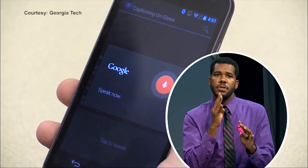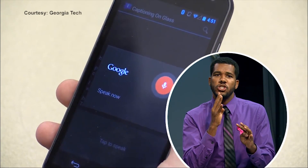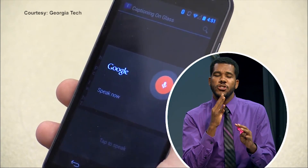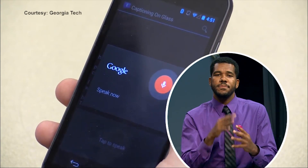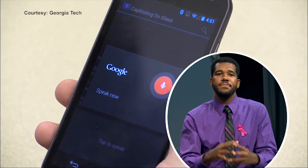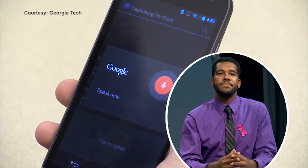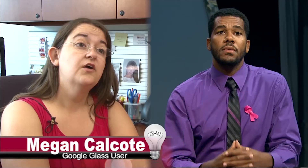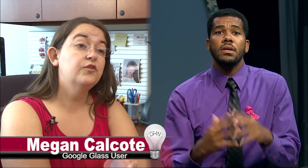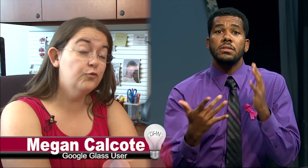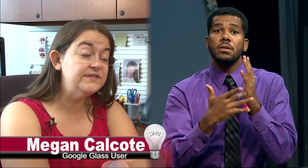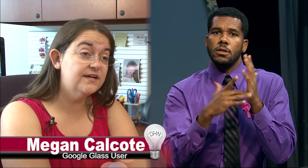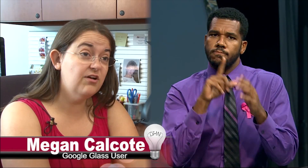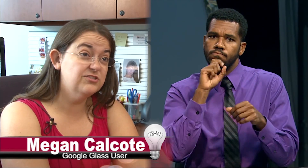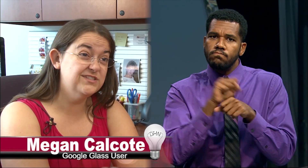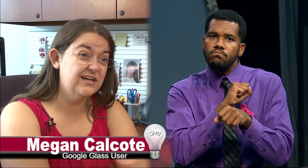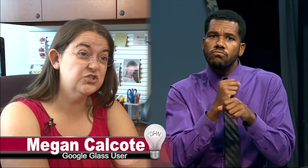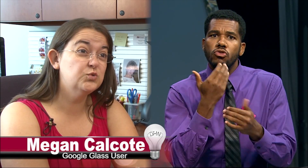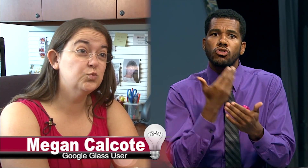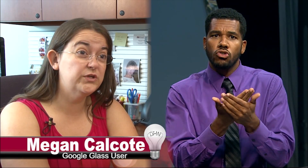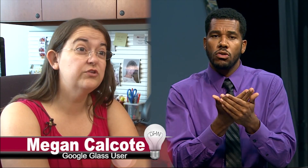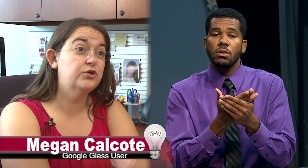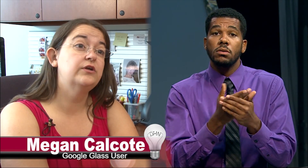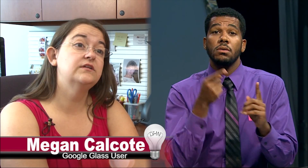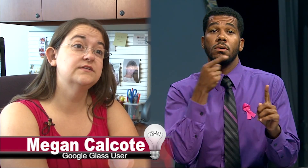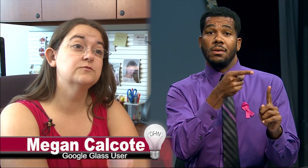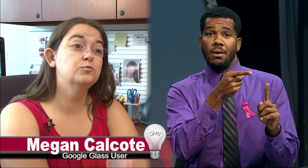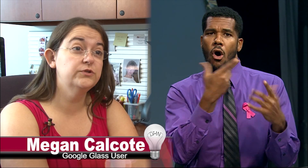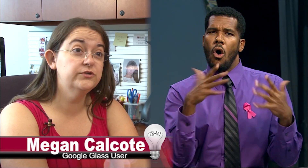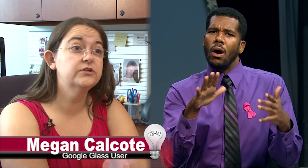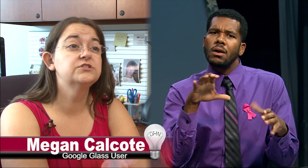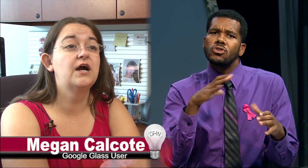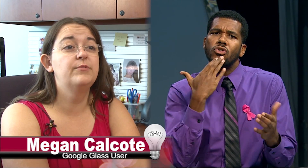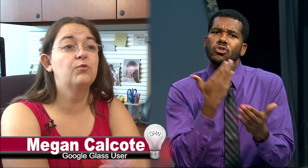Megan: “The voice technology is actually really good and it does a really good job